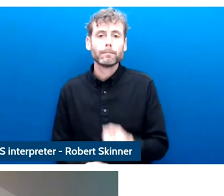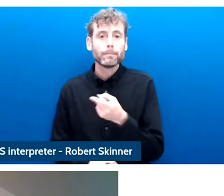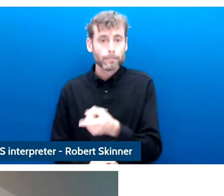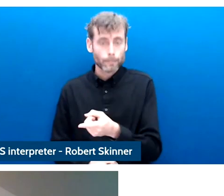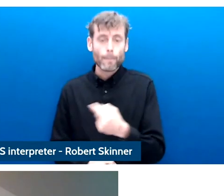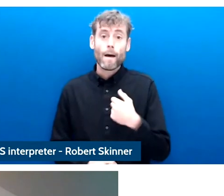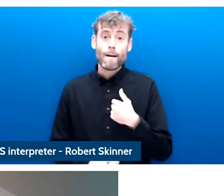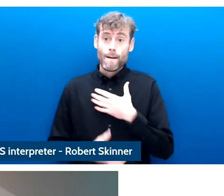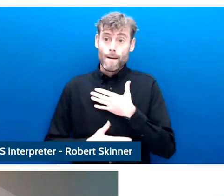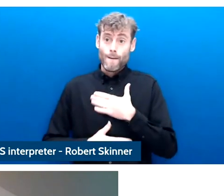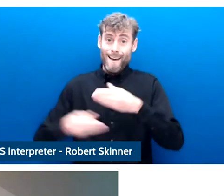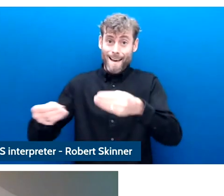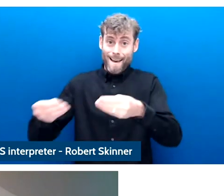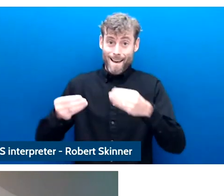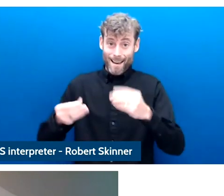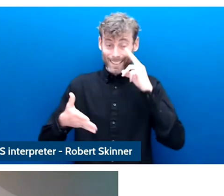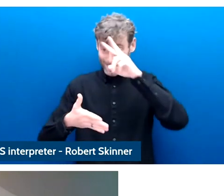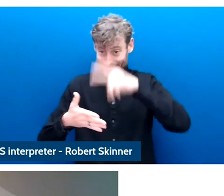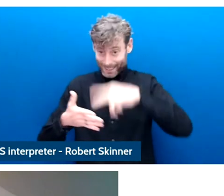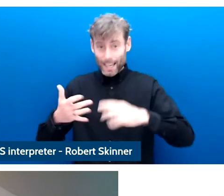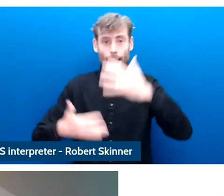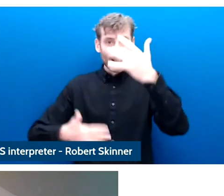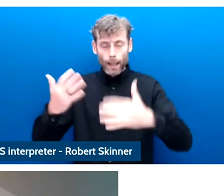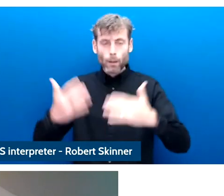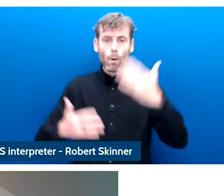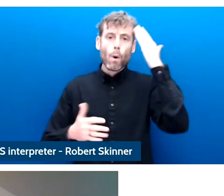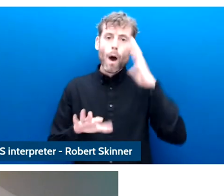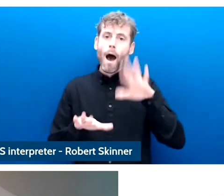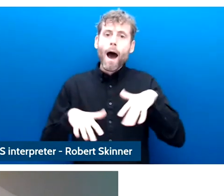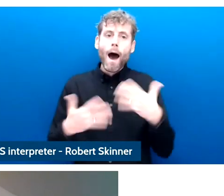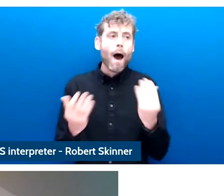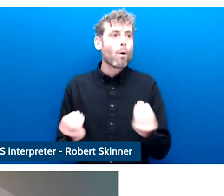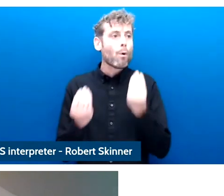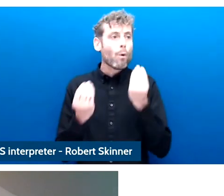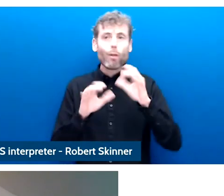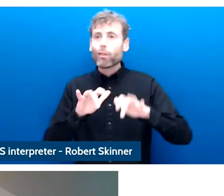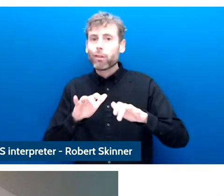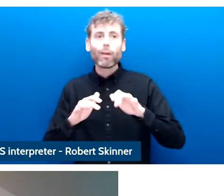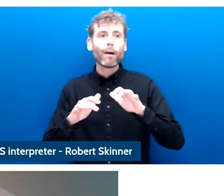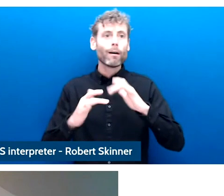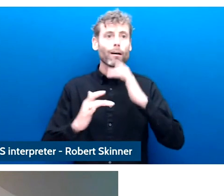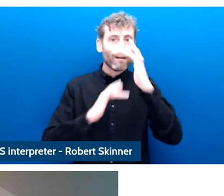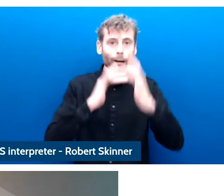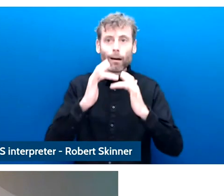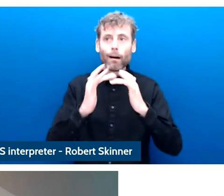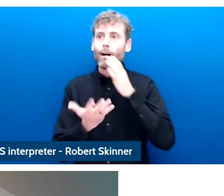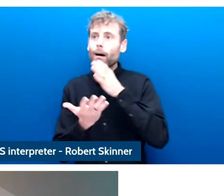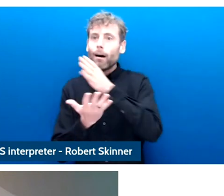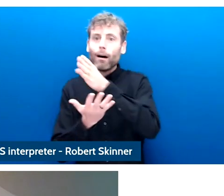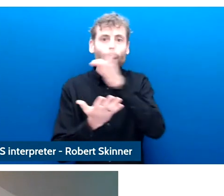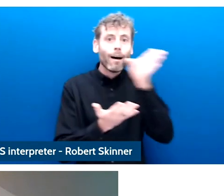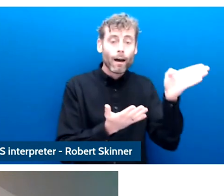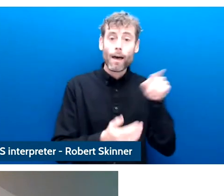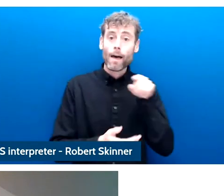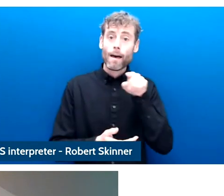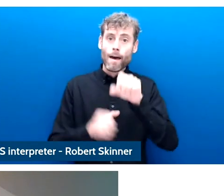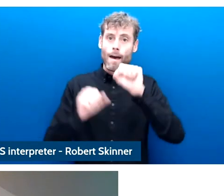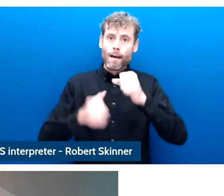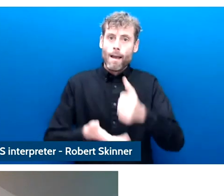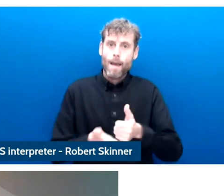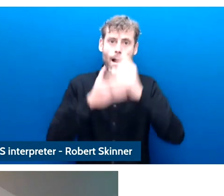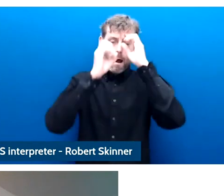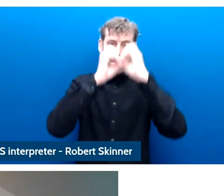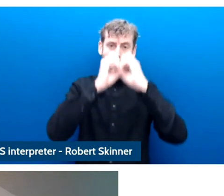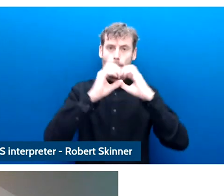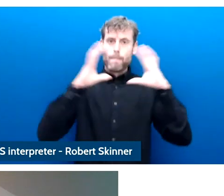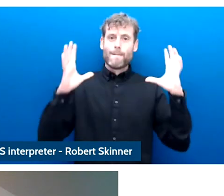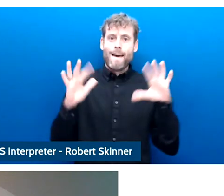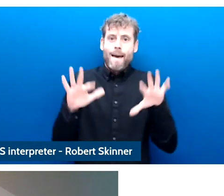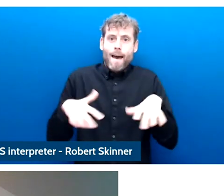I think kids online, which Sonia knows gives tremendous insight but we also know the